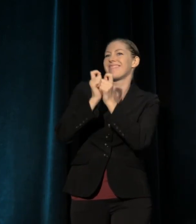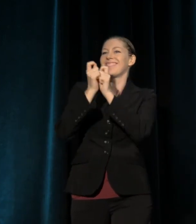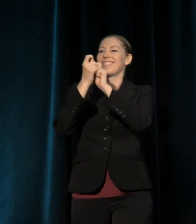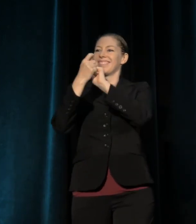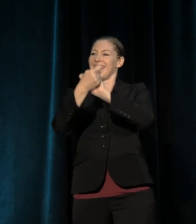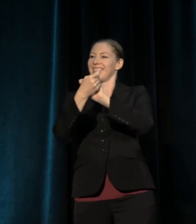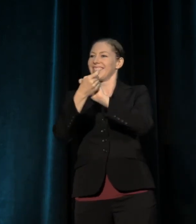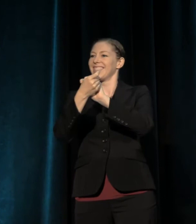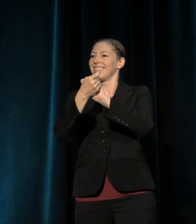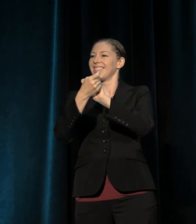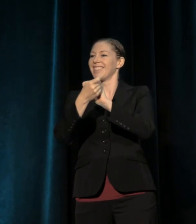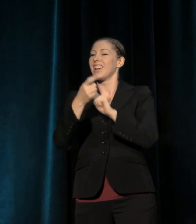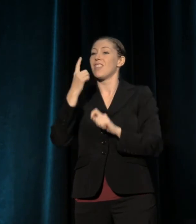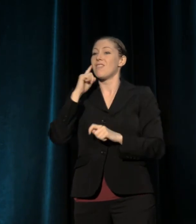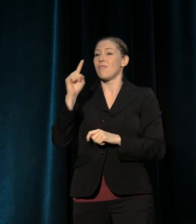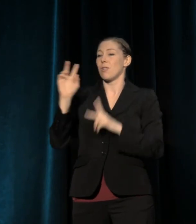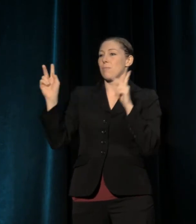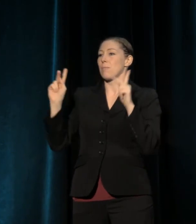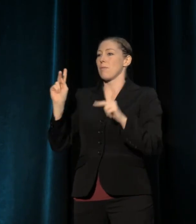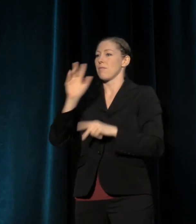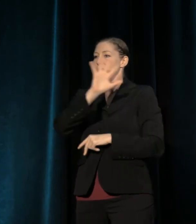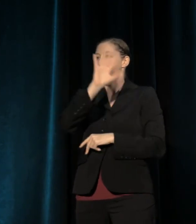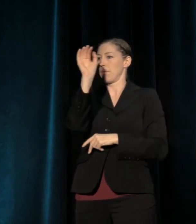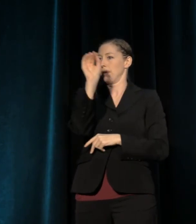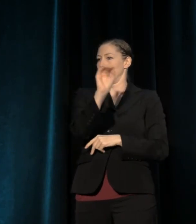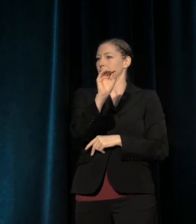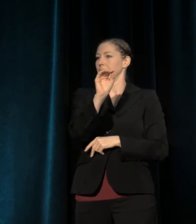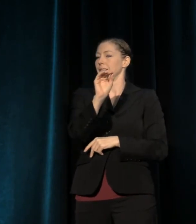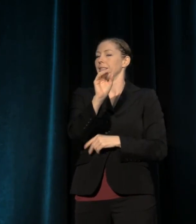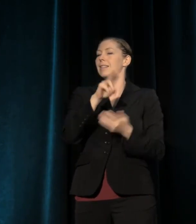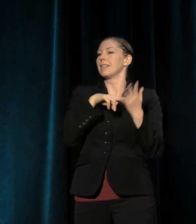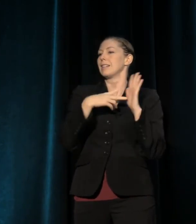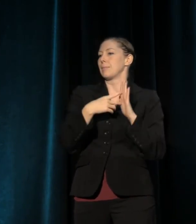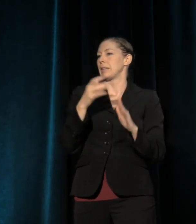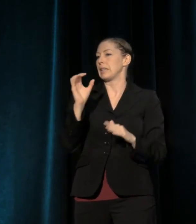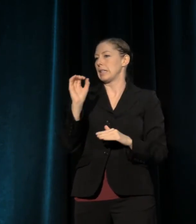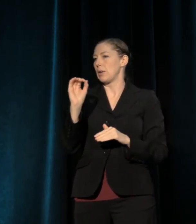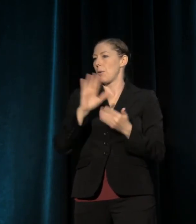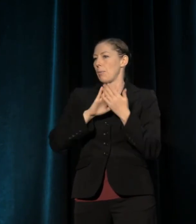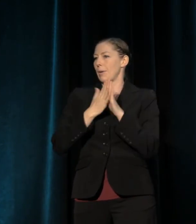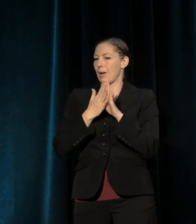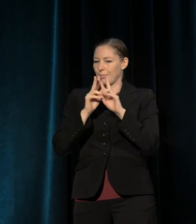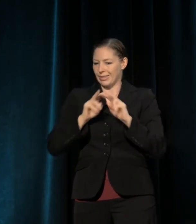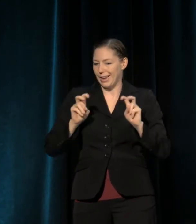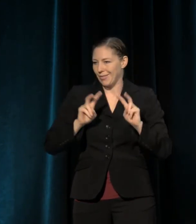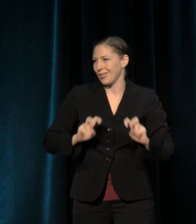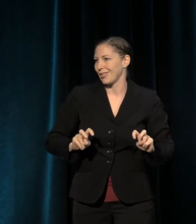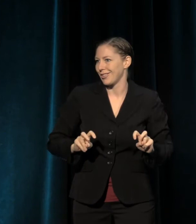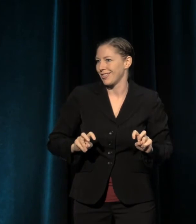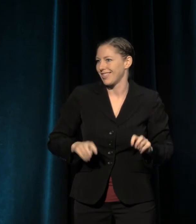To the Five Percenters, zero is the cypher. It marks the completion of the cycle of the highest attainment.